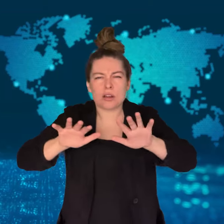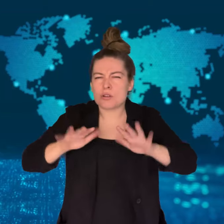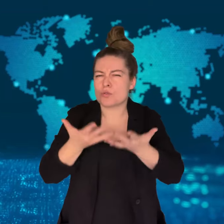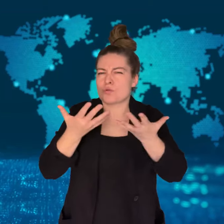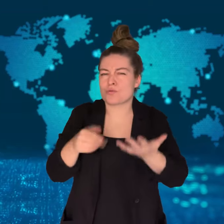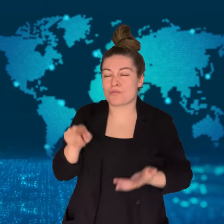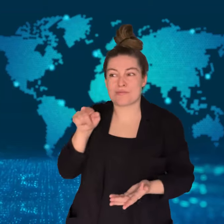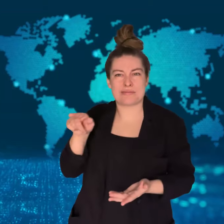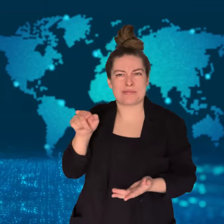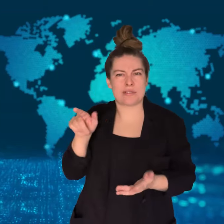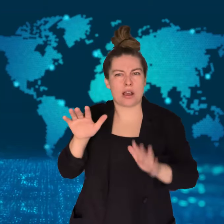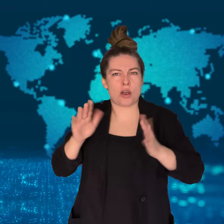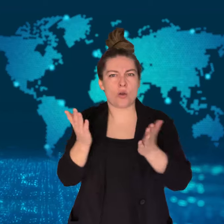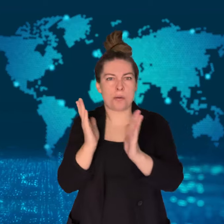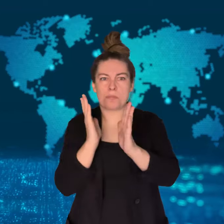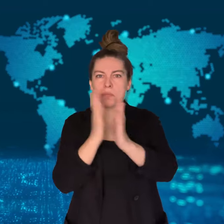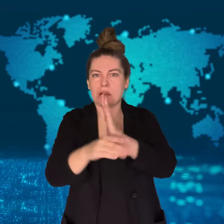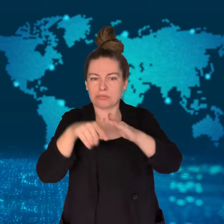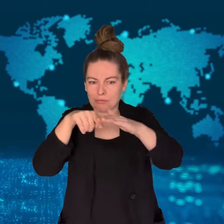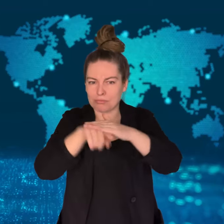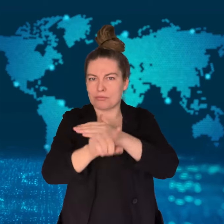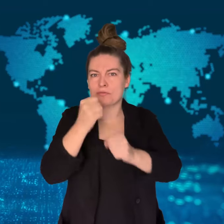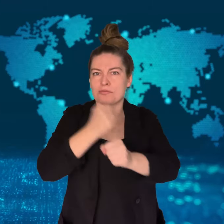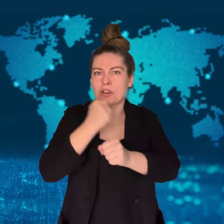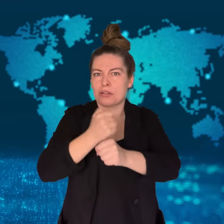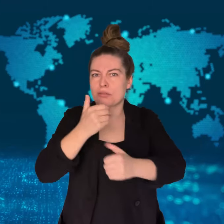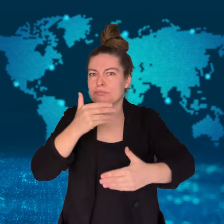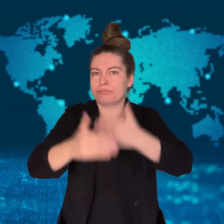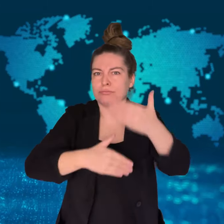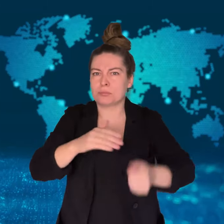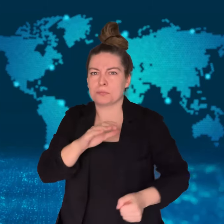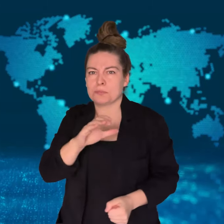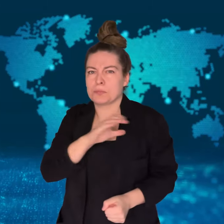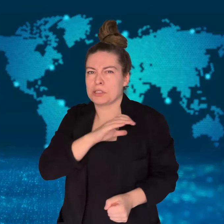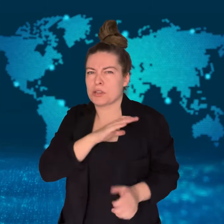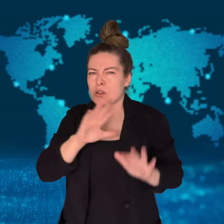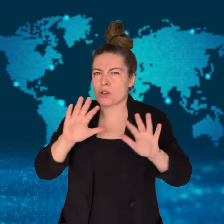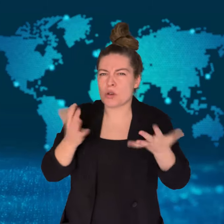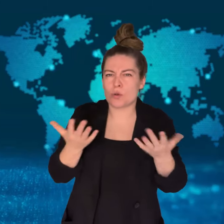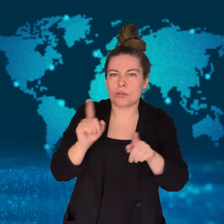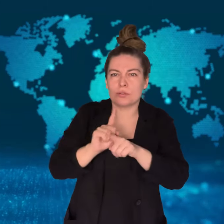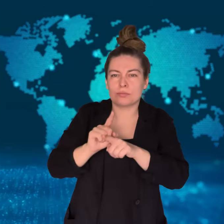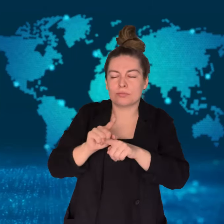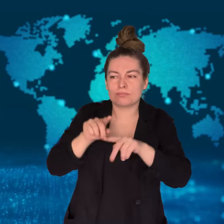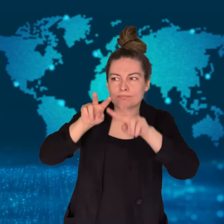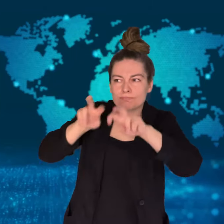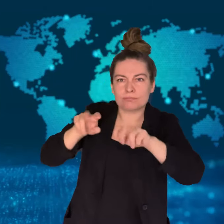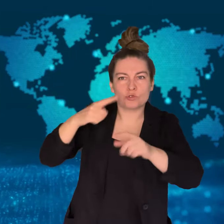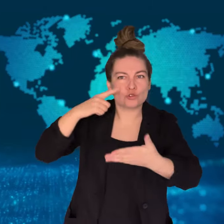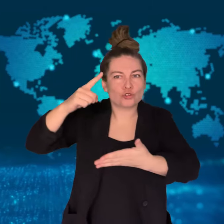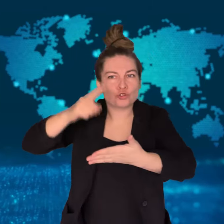People are questioning how he passed his police recruitment screening